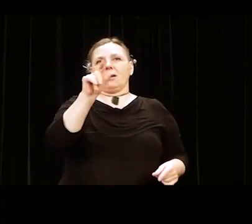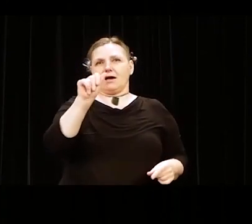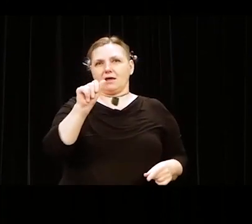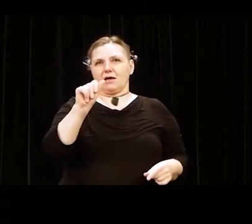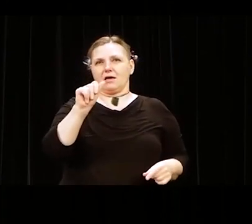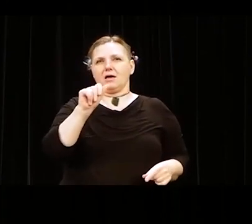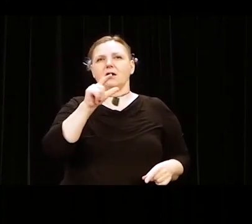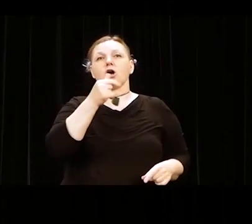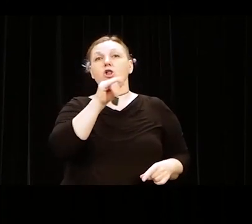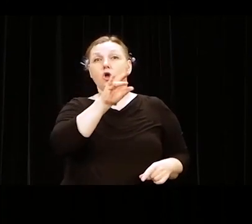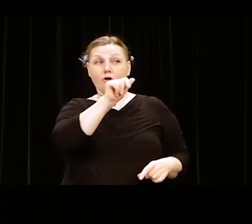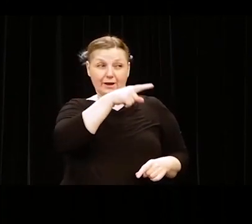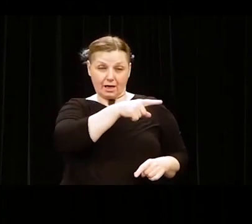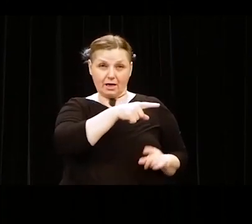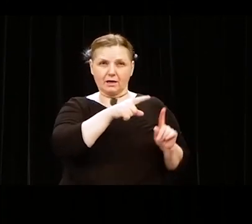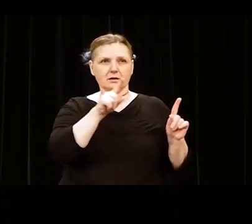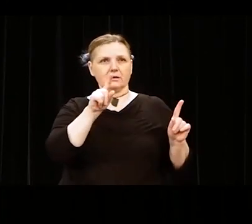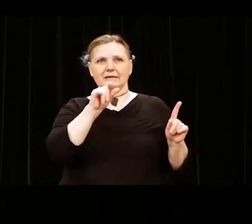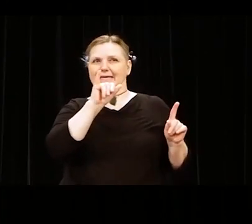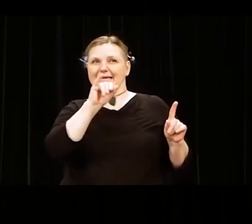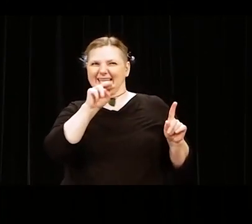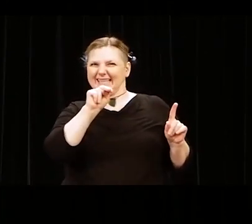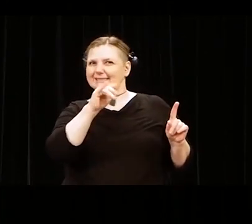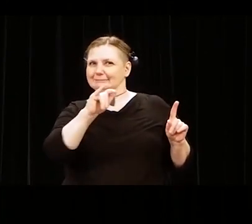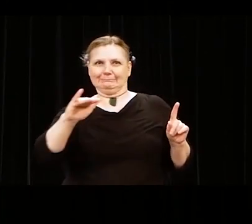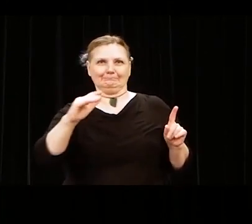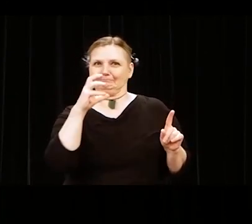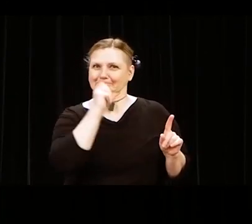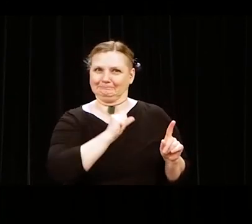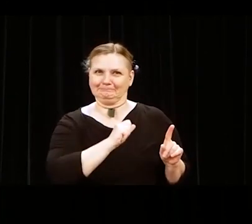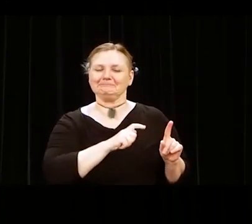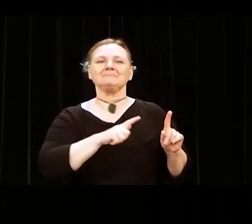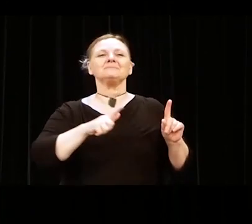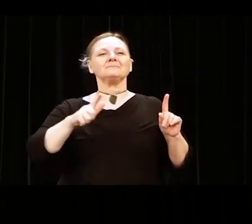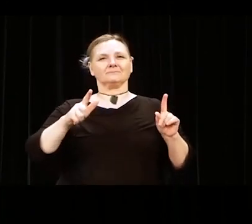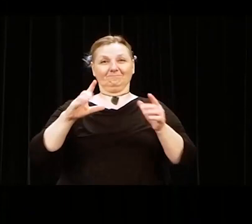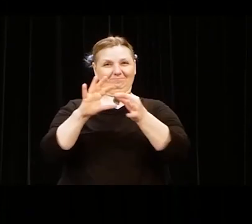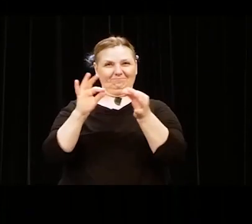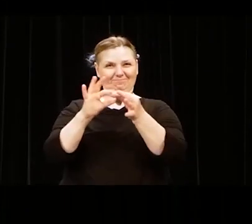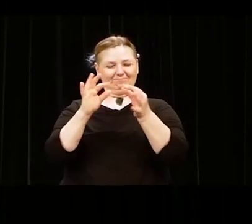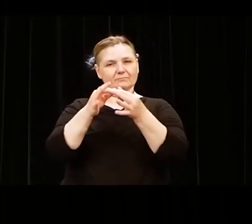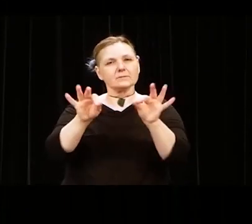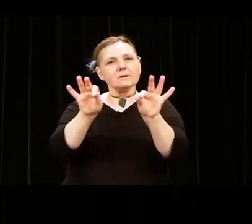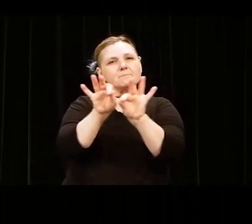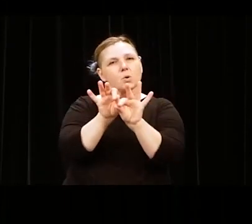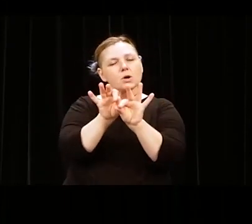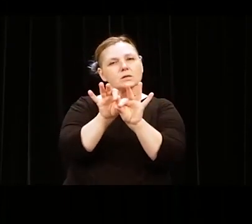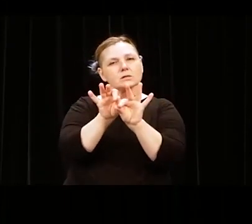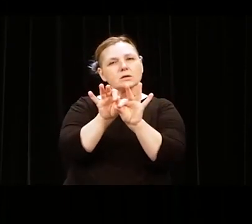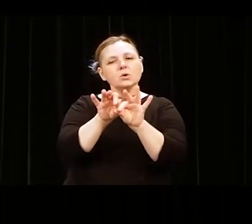“Que valga la pena.” Valga la pena literally translates "That's worth the suffering."